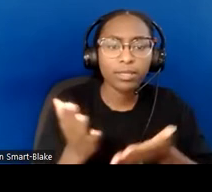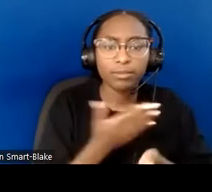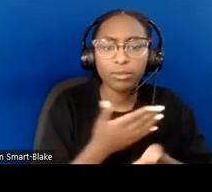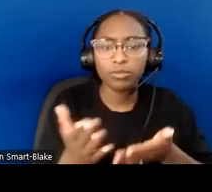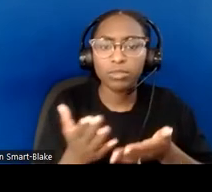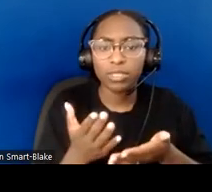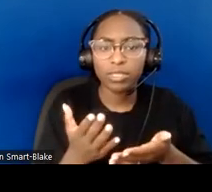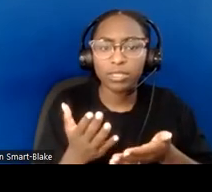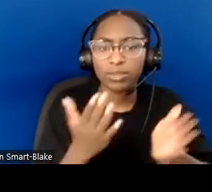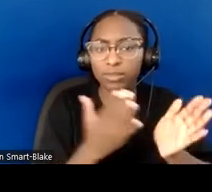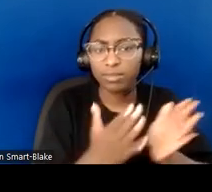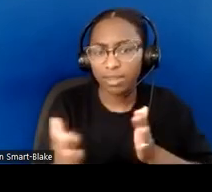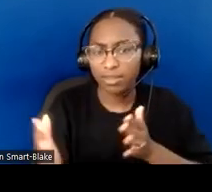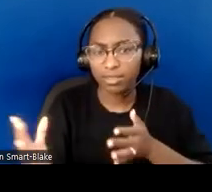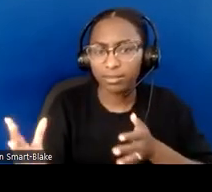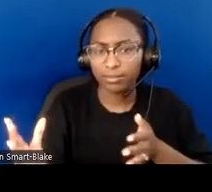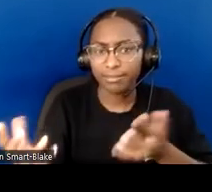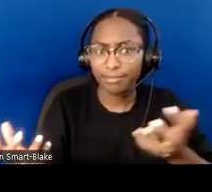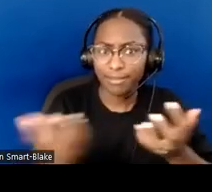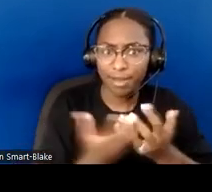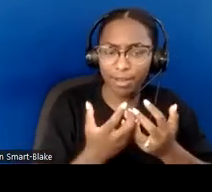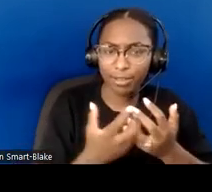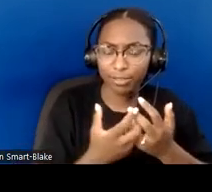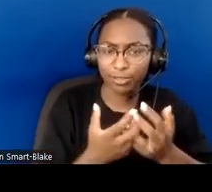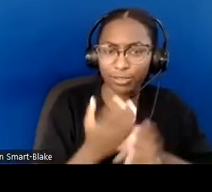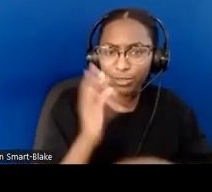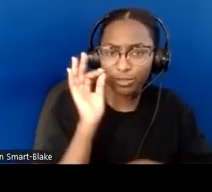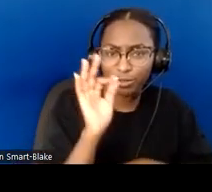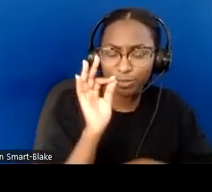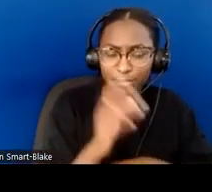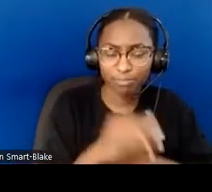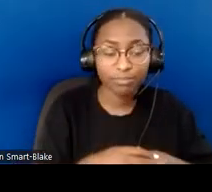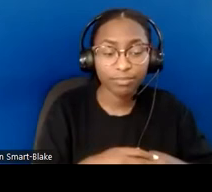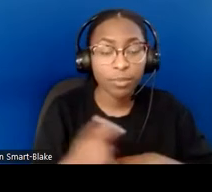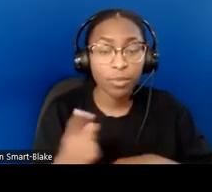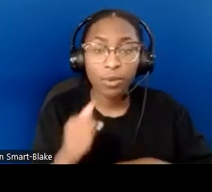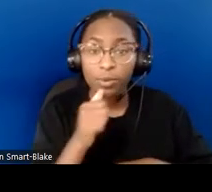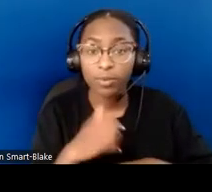right at the beginning of the service and said that she had brought her harmonica